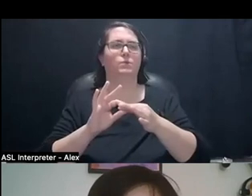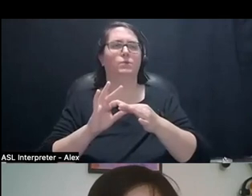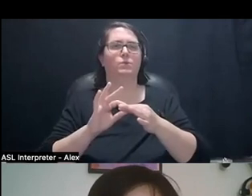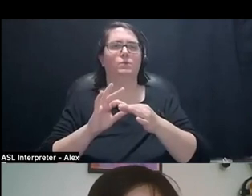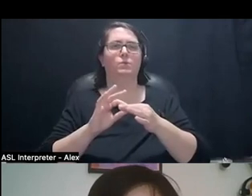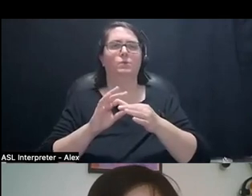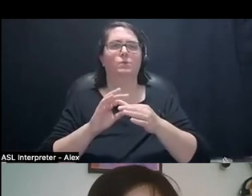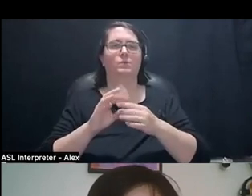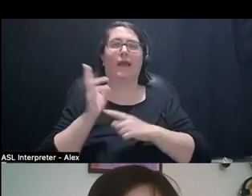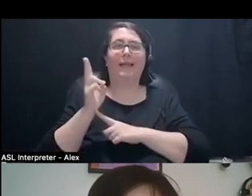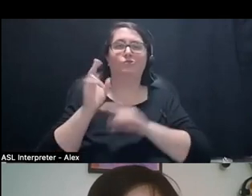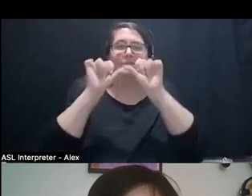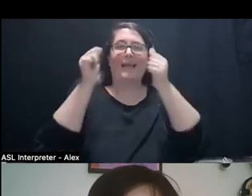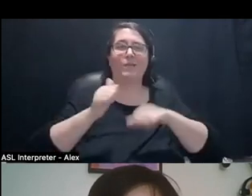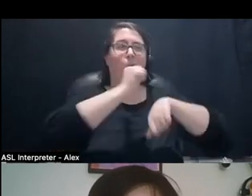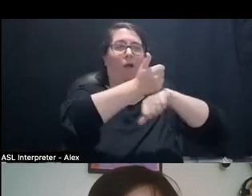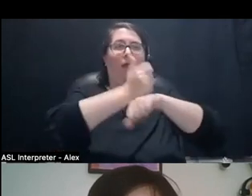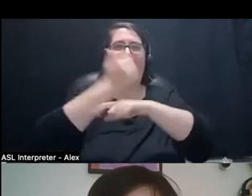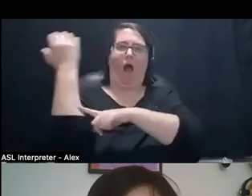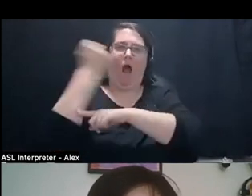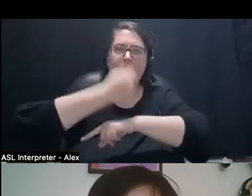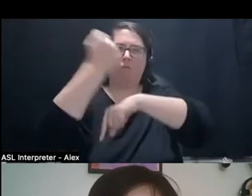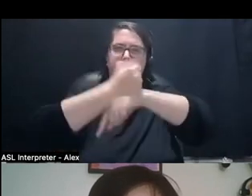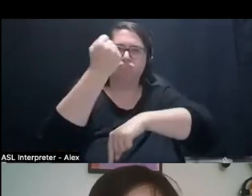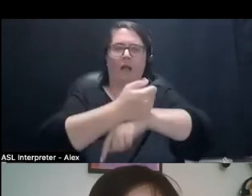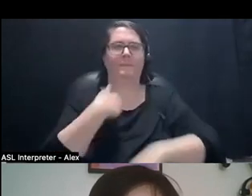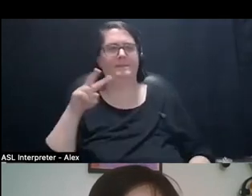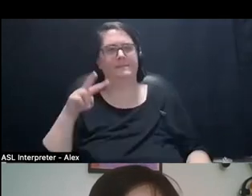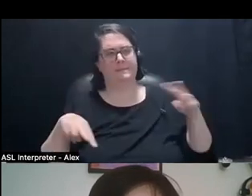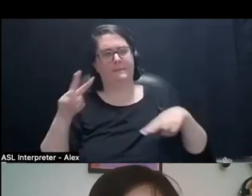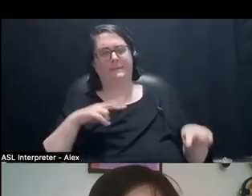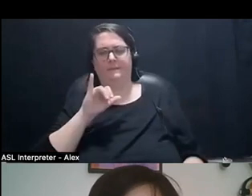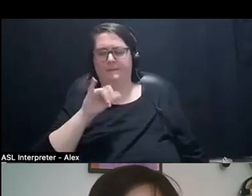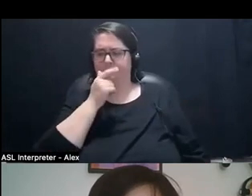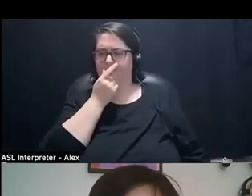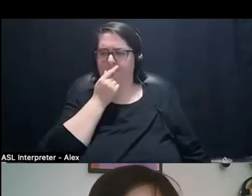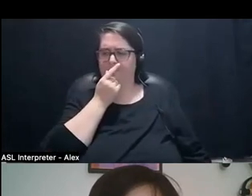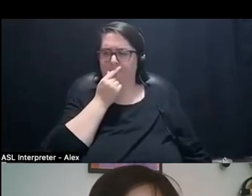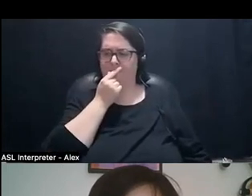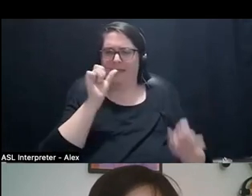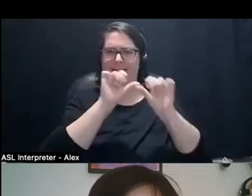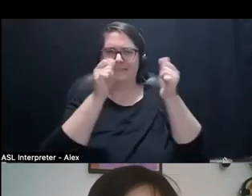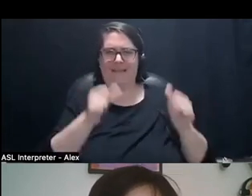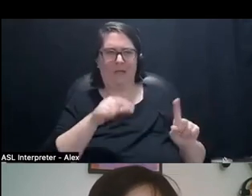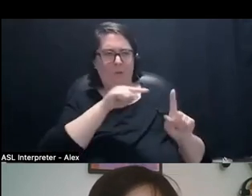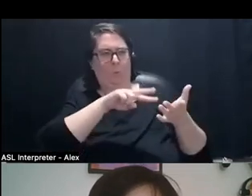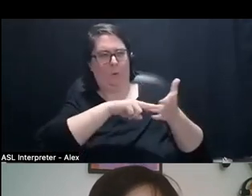And so I was really thinking about these statues and what they symbolize